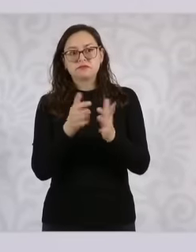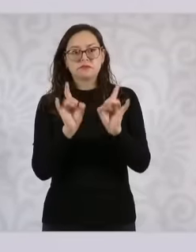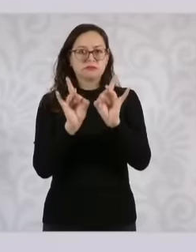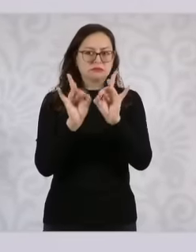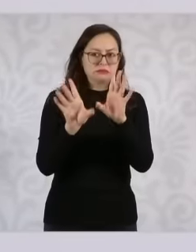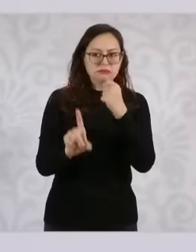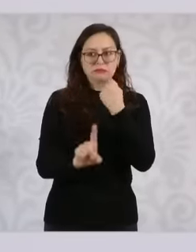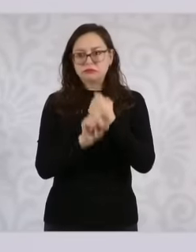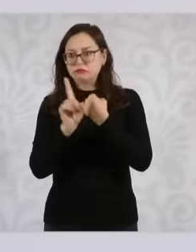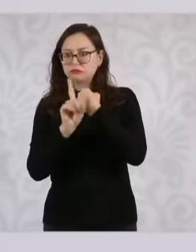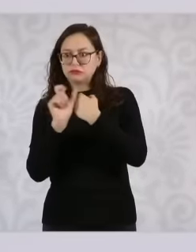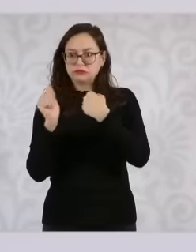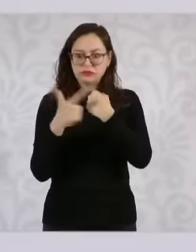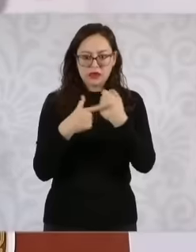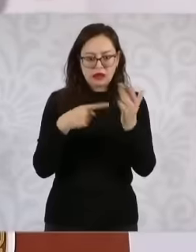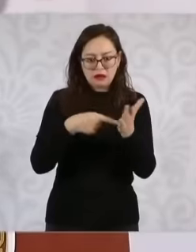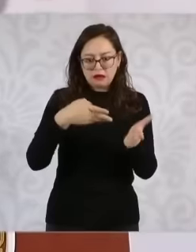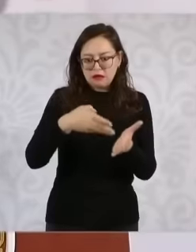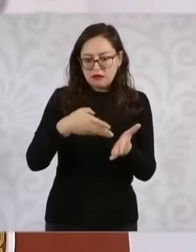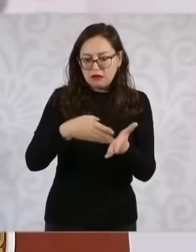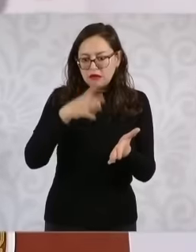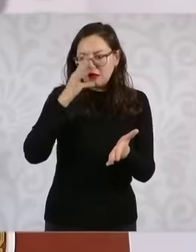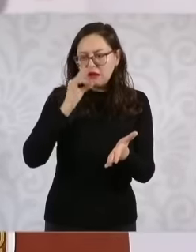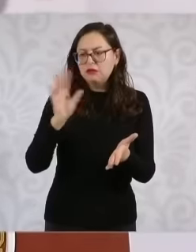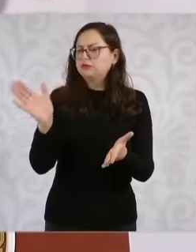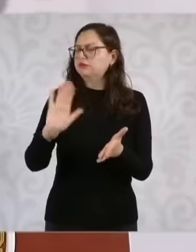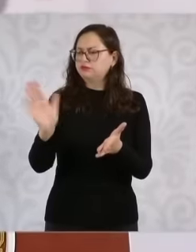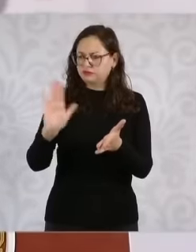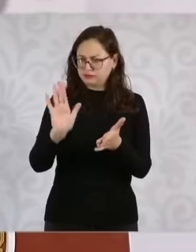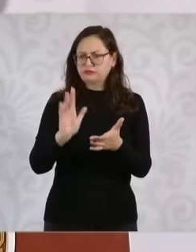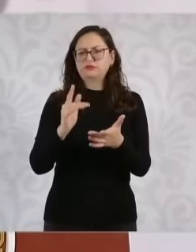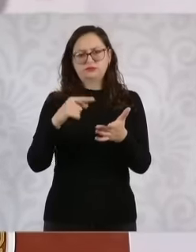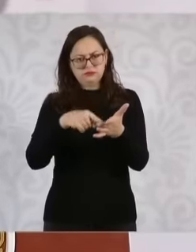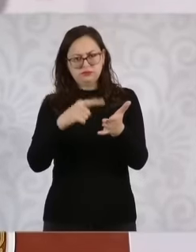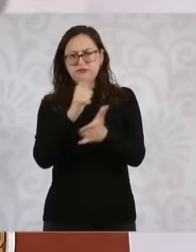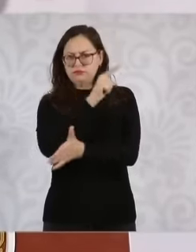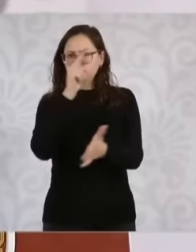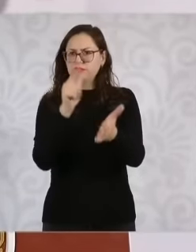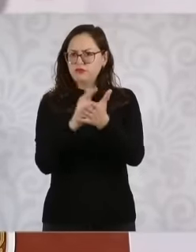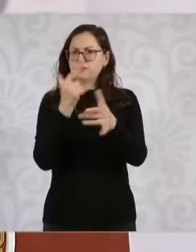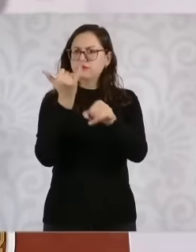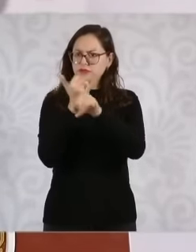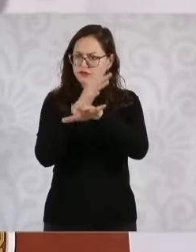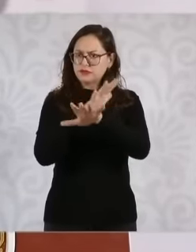that arises in such a way that not everything remains in the convocation of the senate but rather that we have